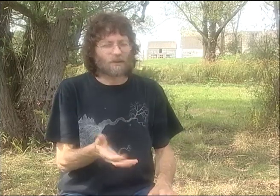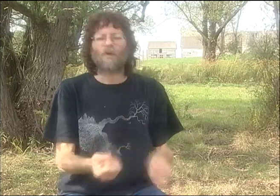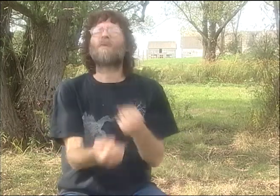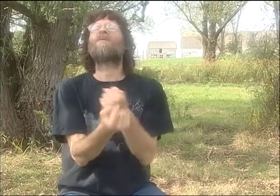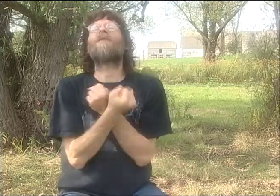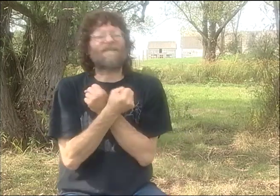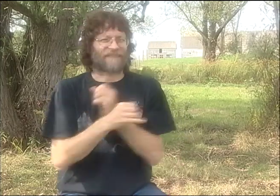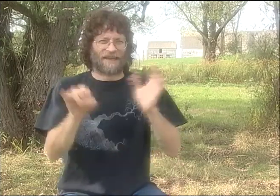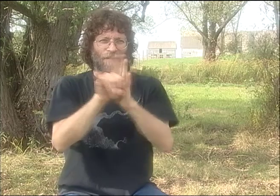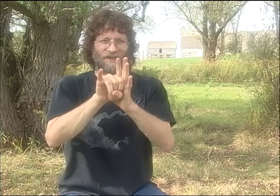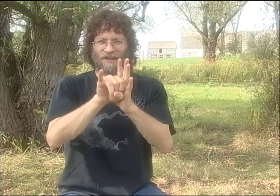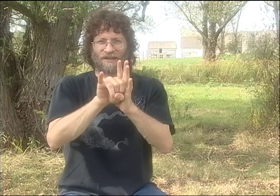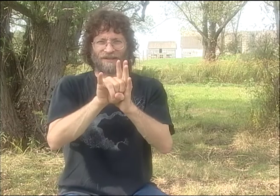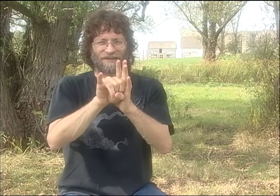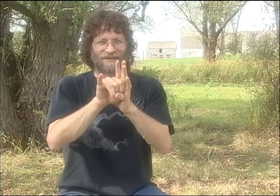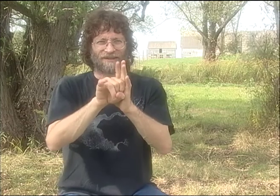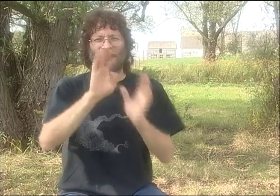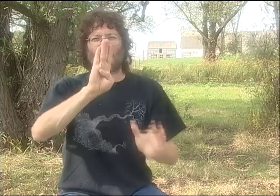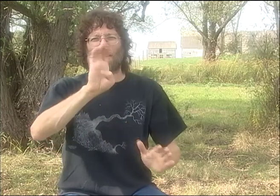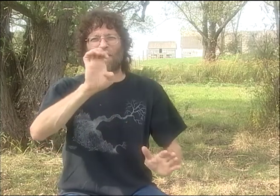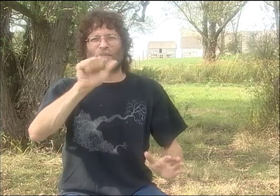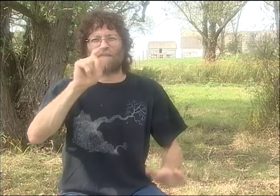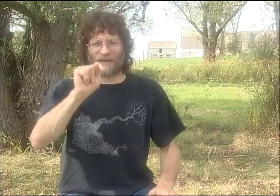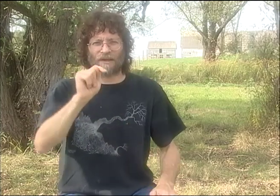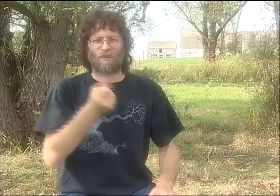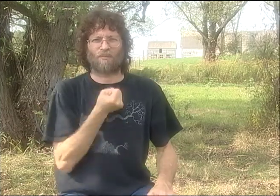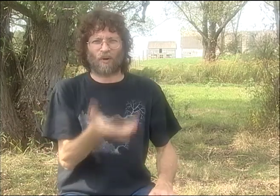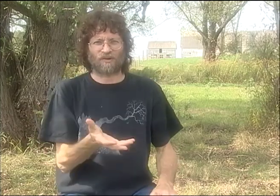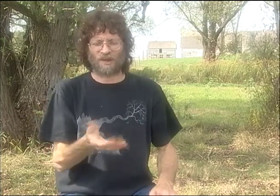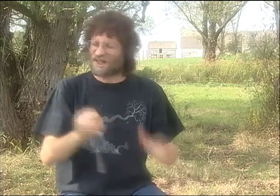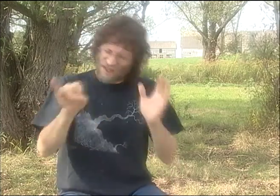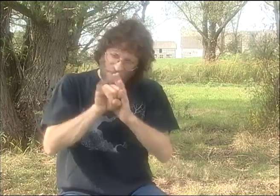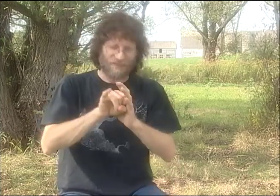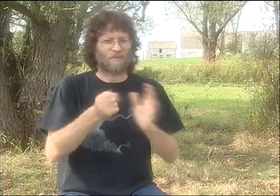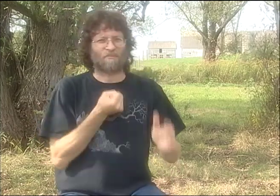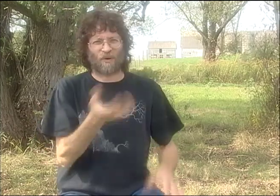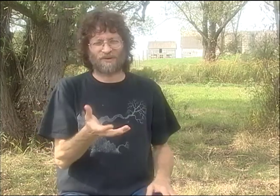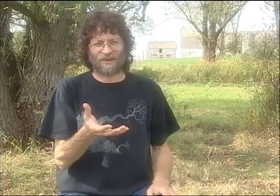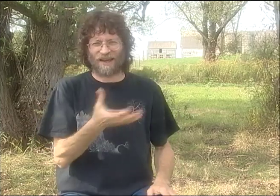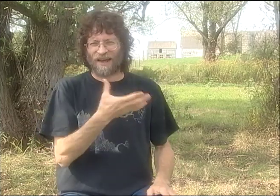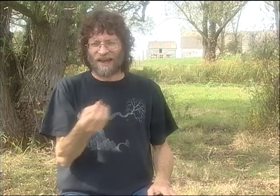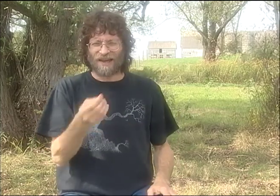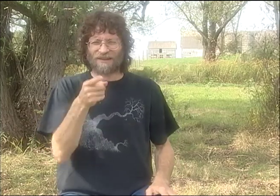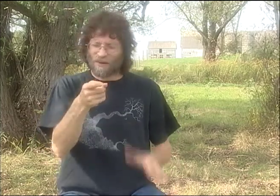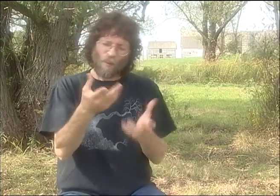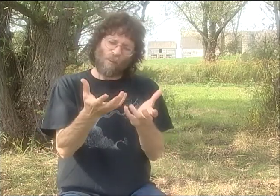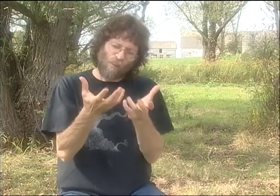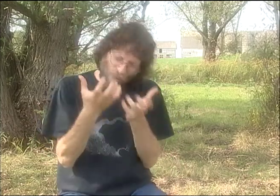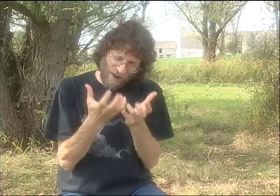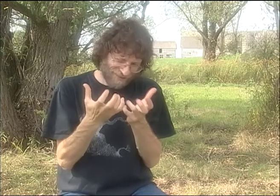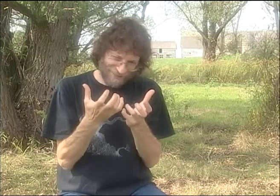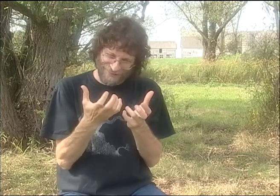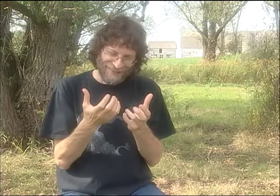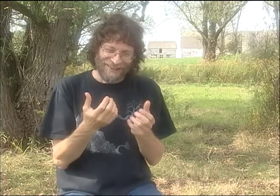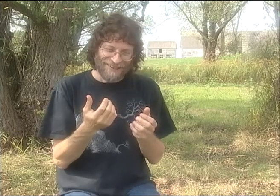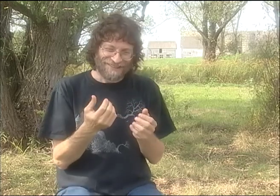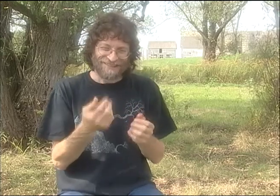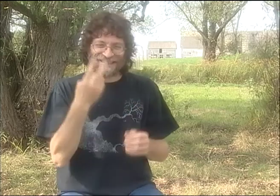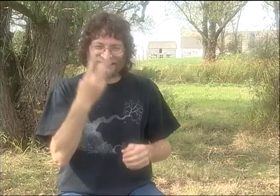HE WAS IN SEARCH OF. HE HIMSELF WAS A HEARING POET, AND HE LOVED THE IDEA OF PLAYING WITH IMAGES AND BEAT POETRY CONSTRUCTS.